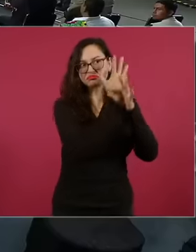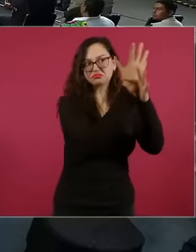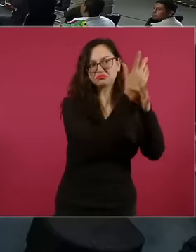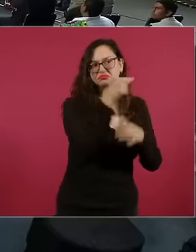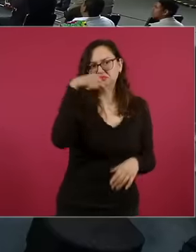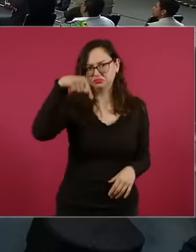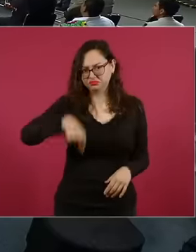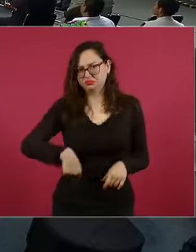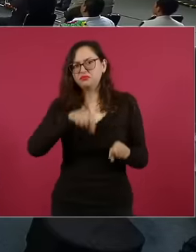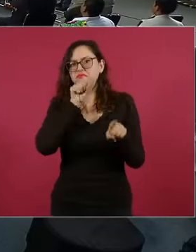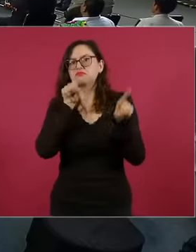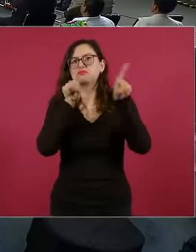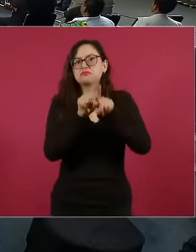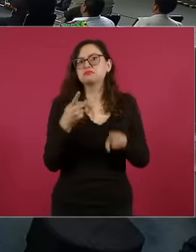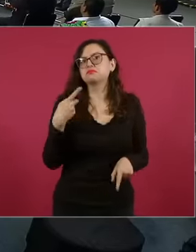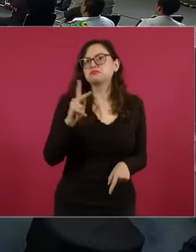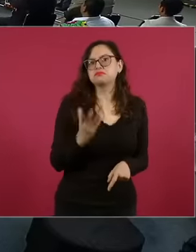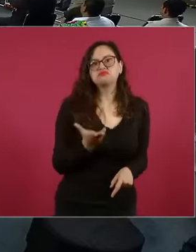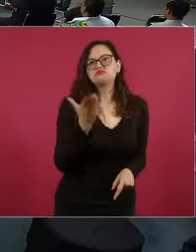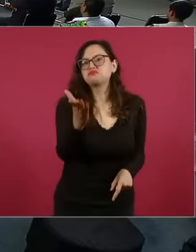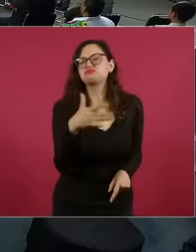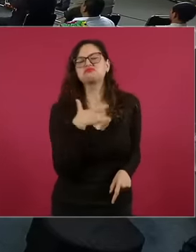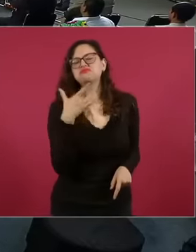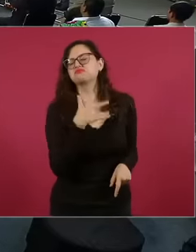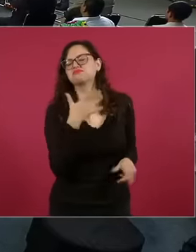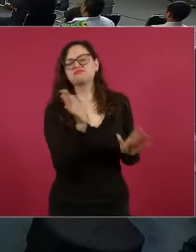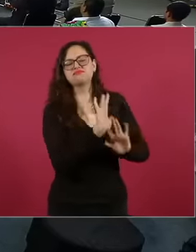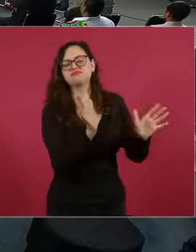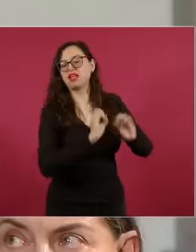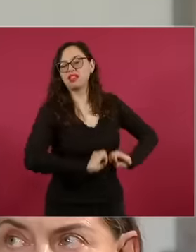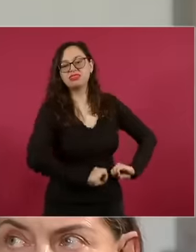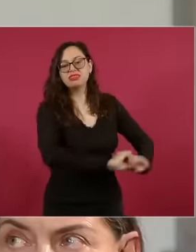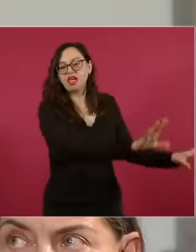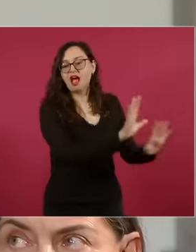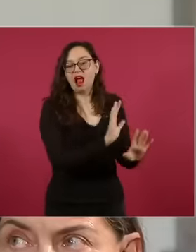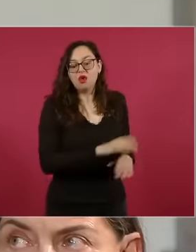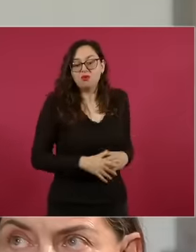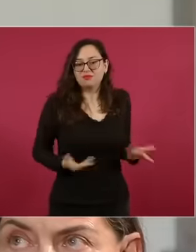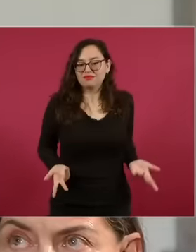incident president and the reading you give that the media is magnifying the